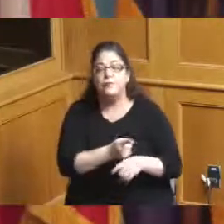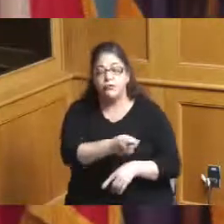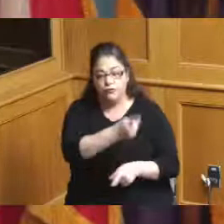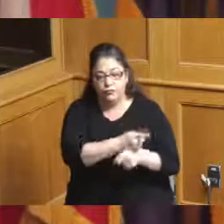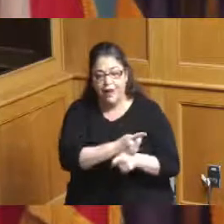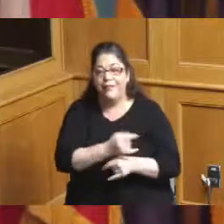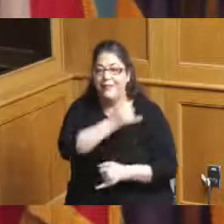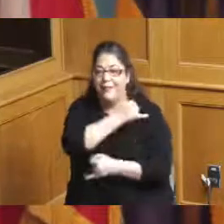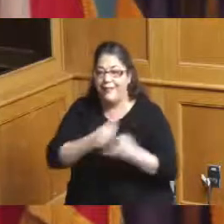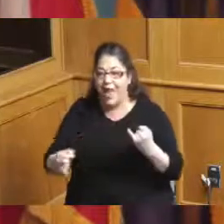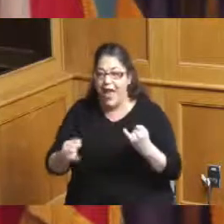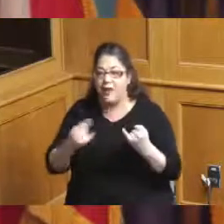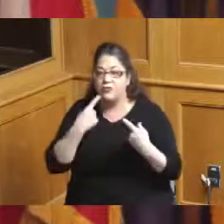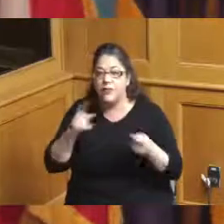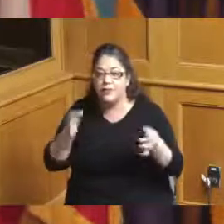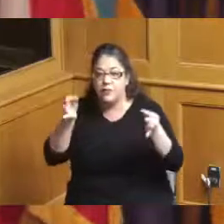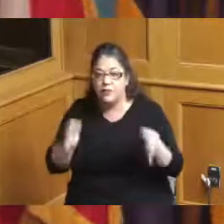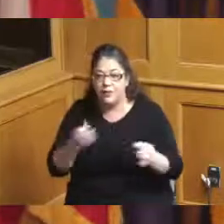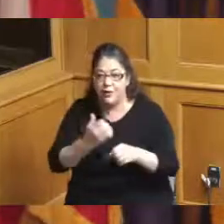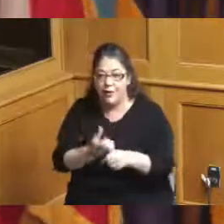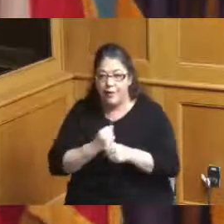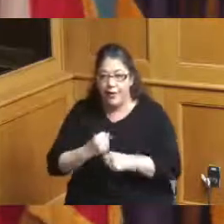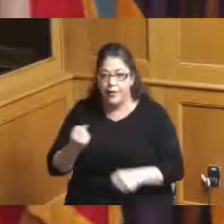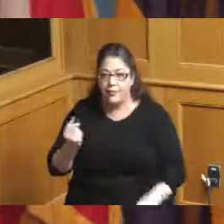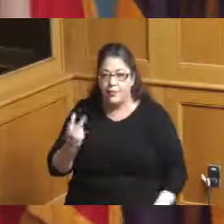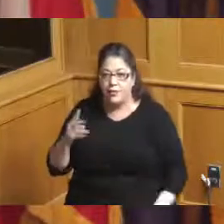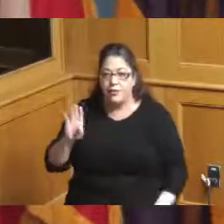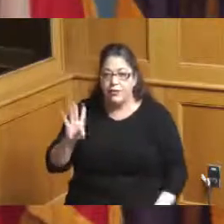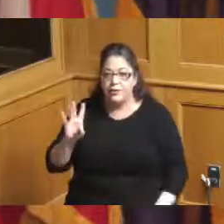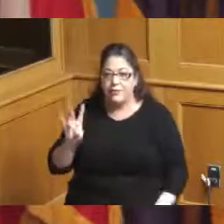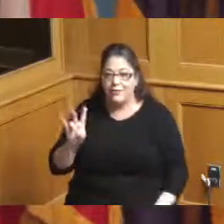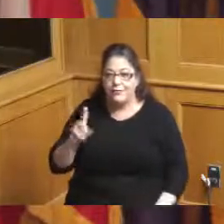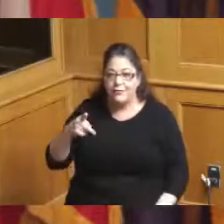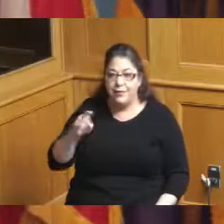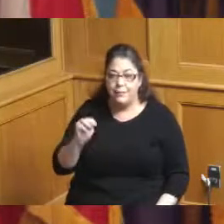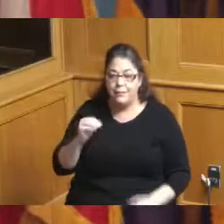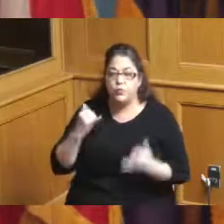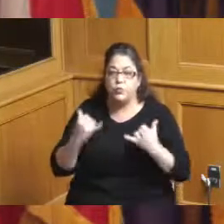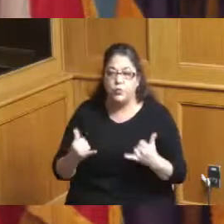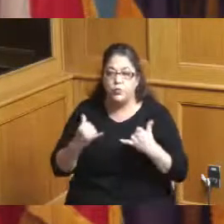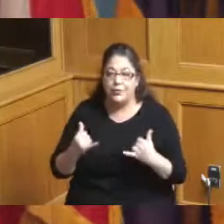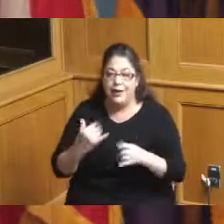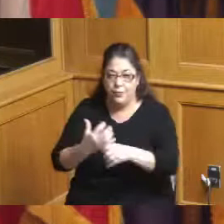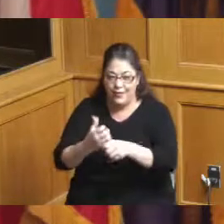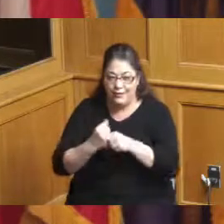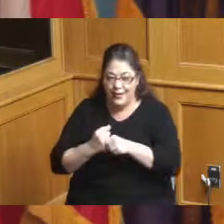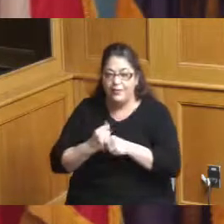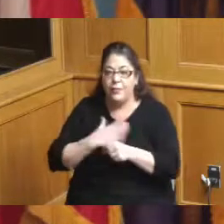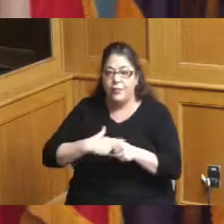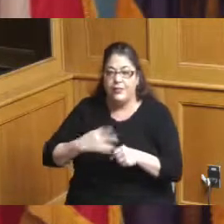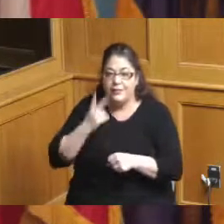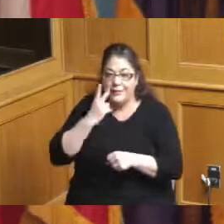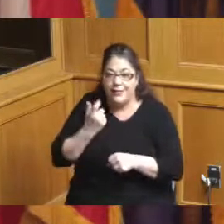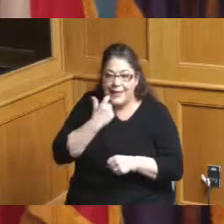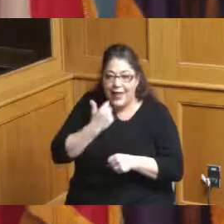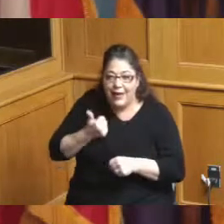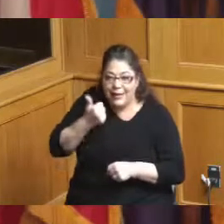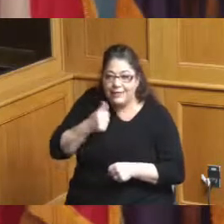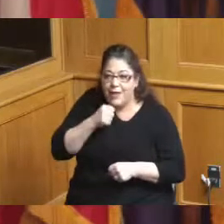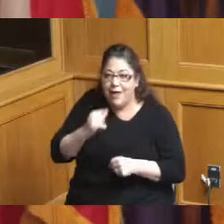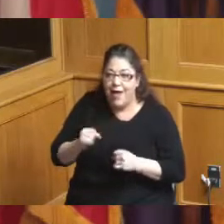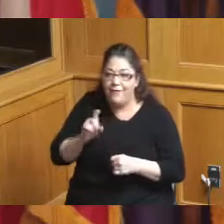received was at 12 47 pm today says please see the latest not necessarily final draft of resolution